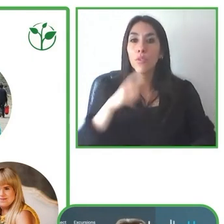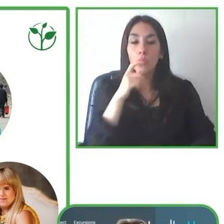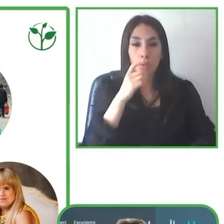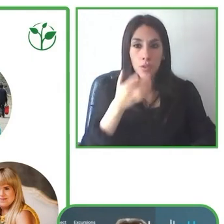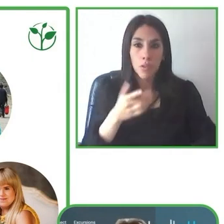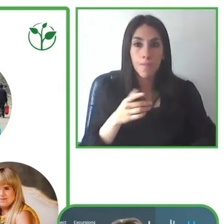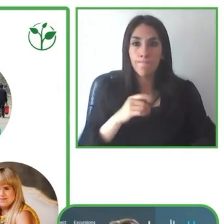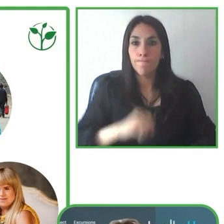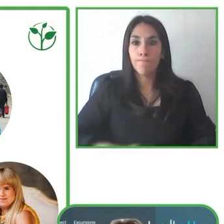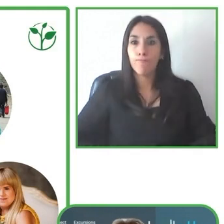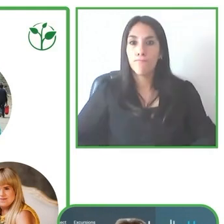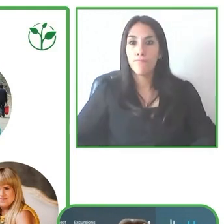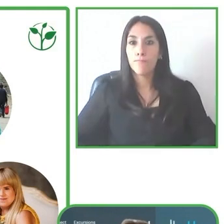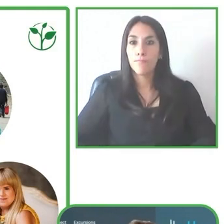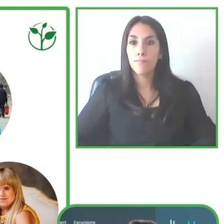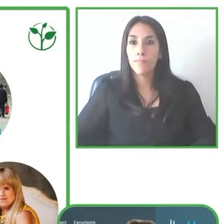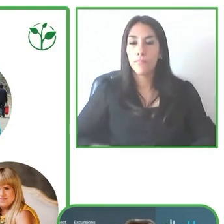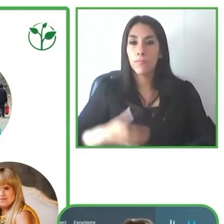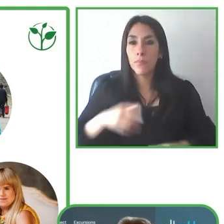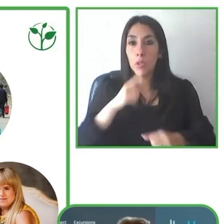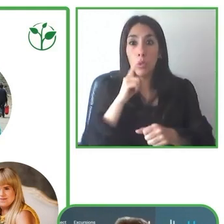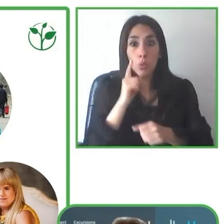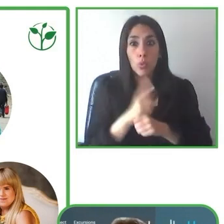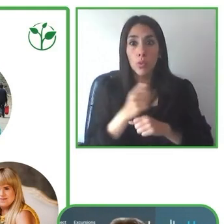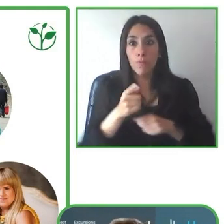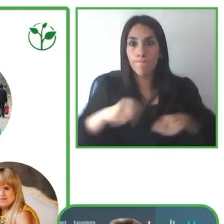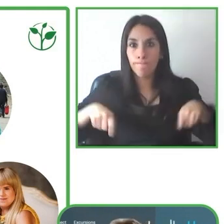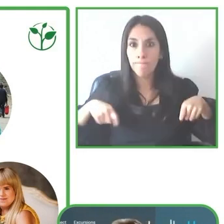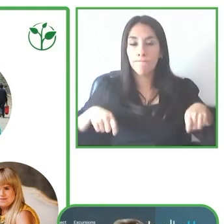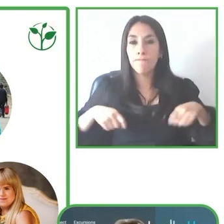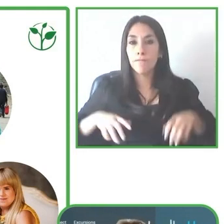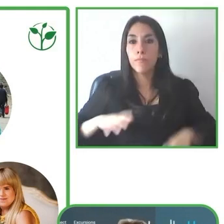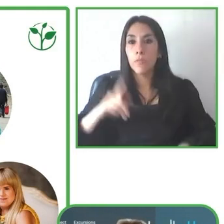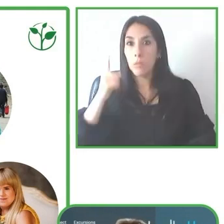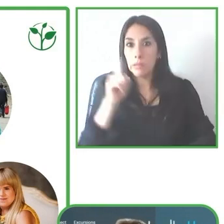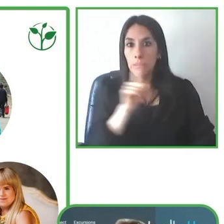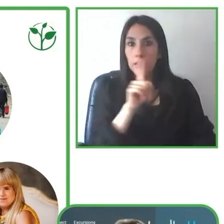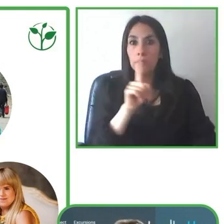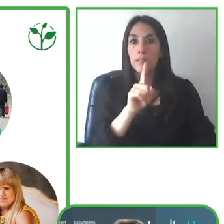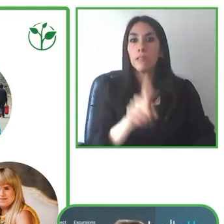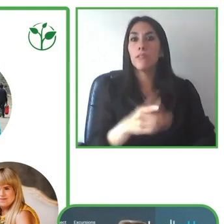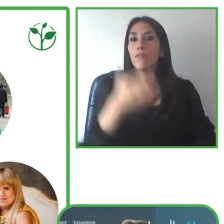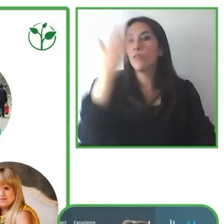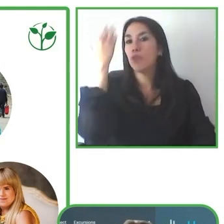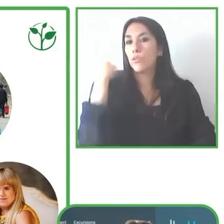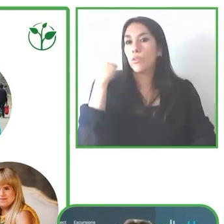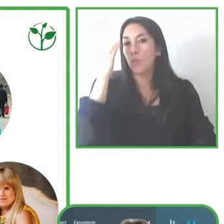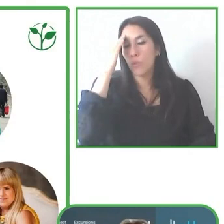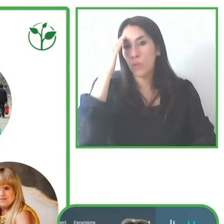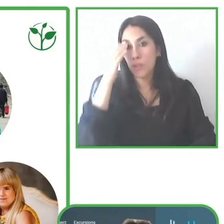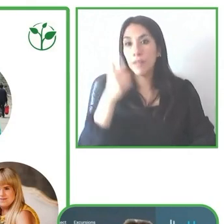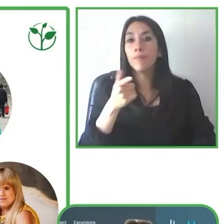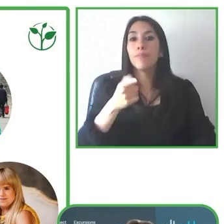mountain snow adventures, skiing and snowboarding, and he is happy to share his passion and knowledge